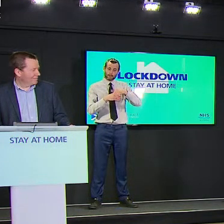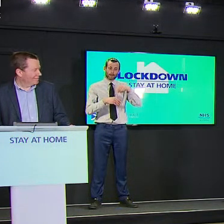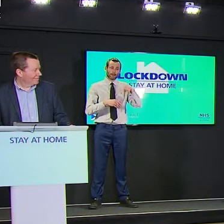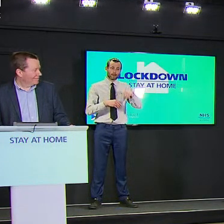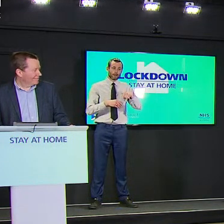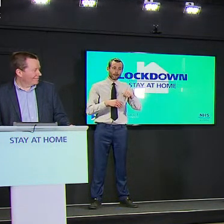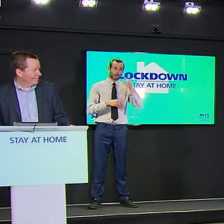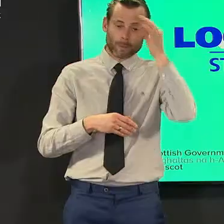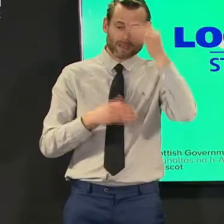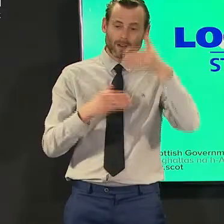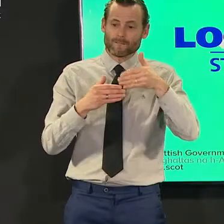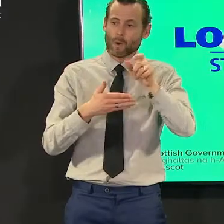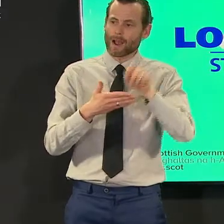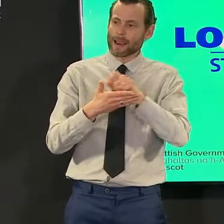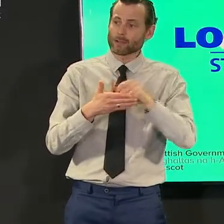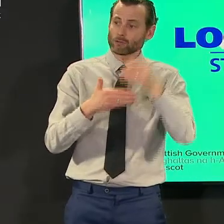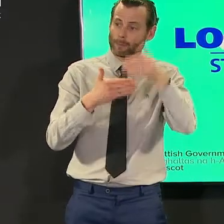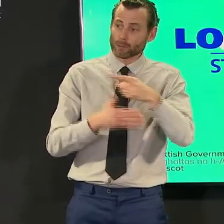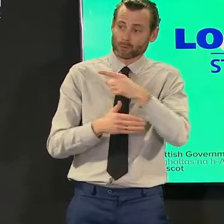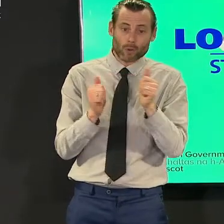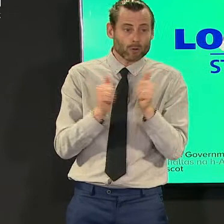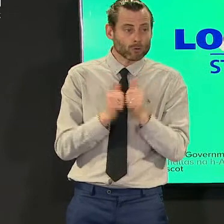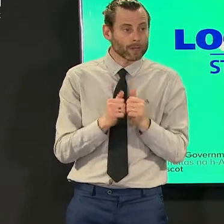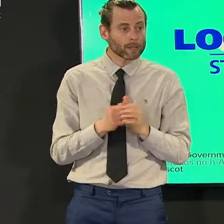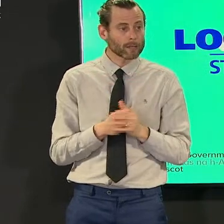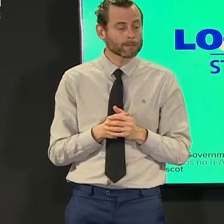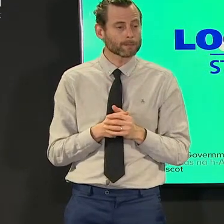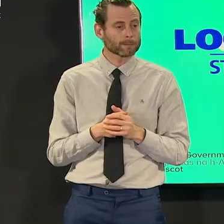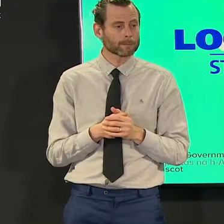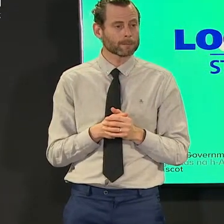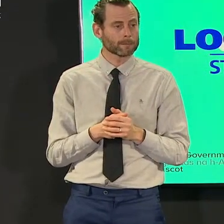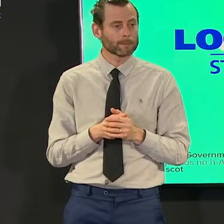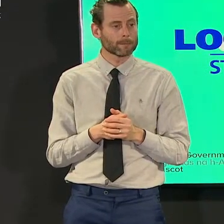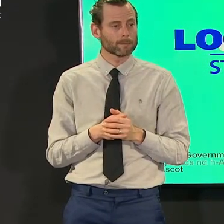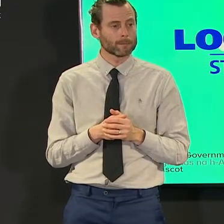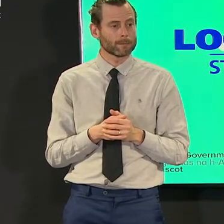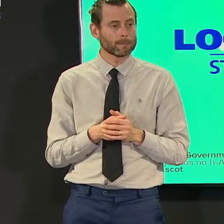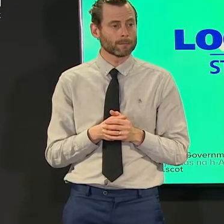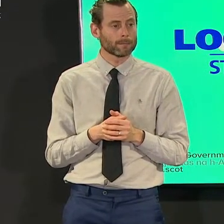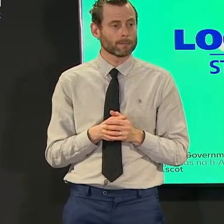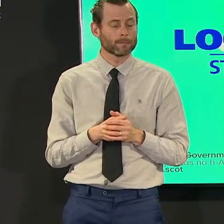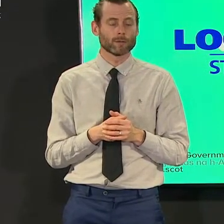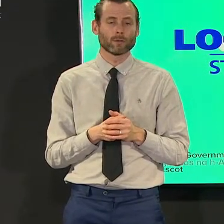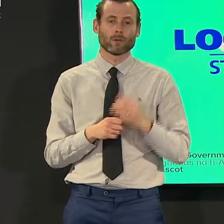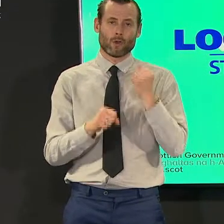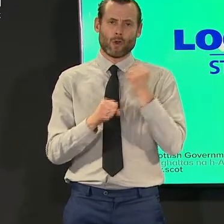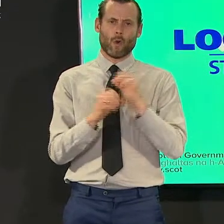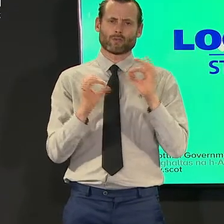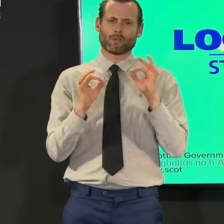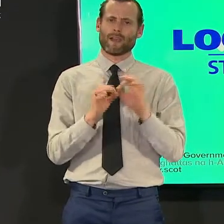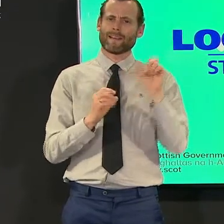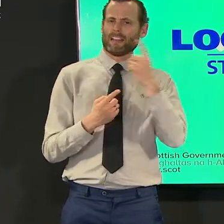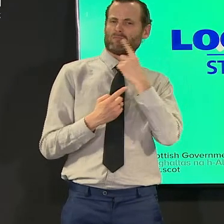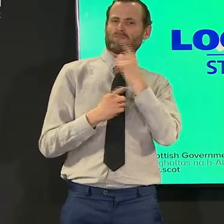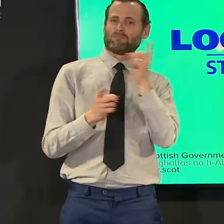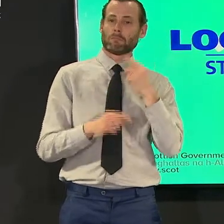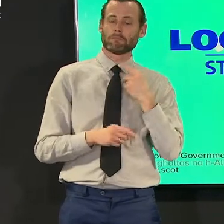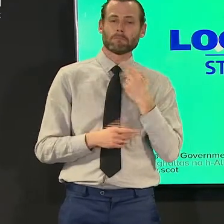thanks very much uh richard um with respect to mr brown i'm not i've not seen what he said so